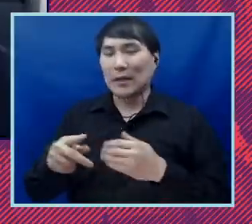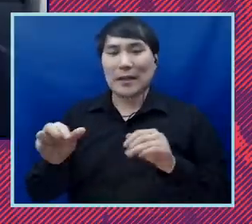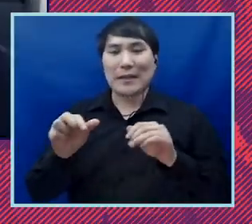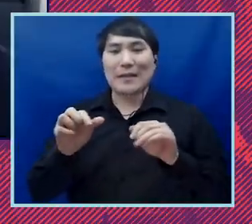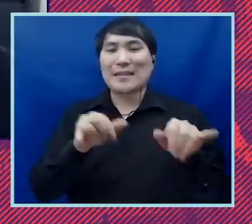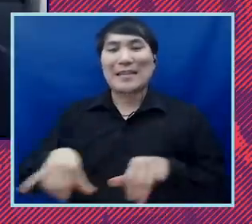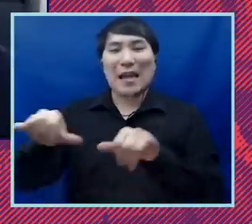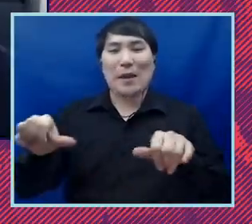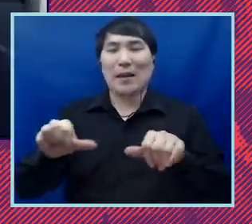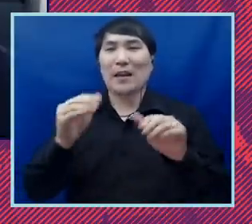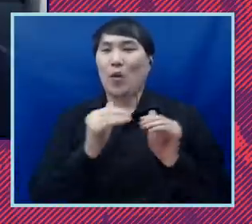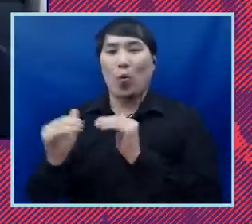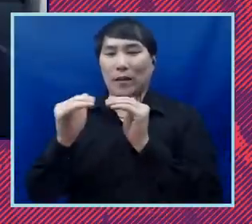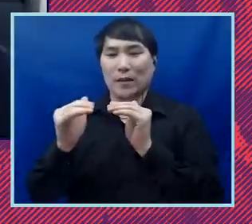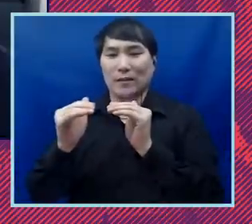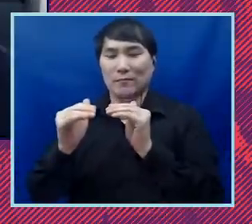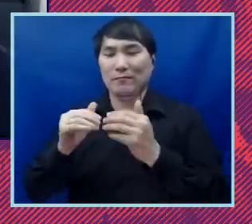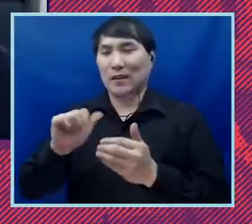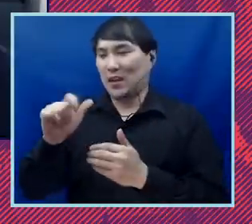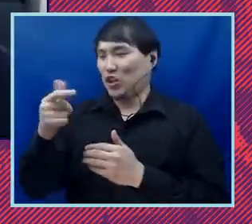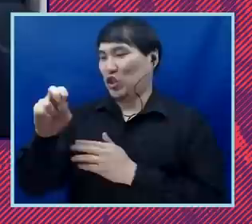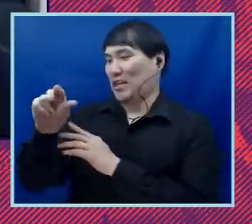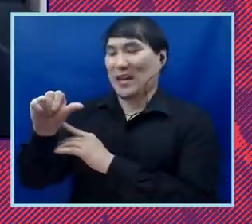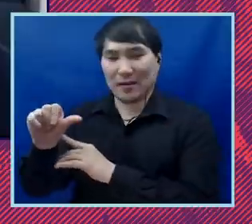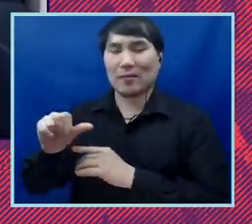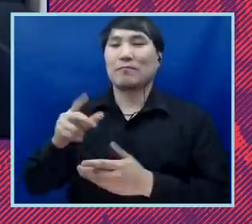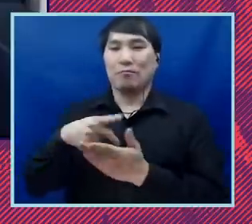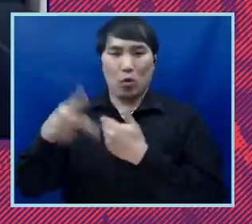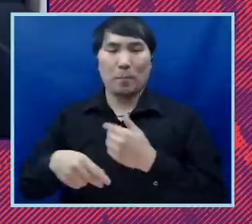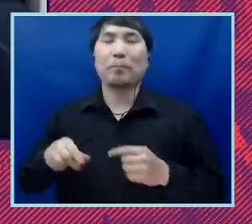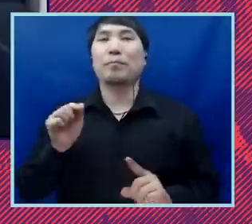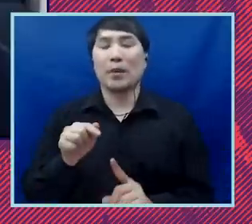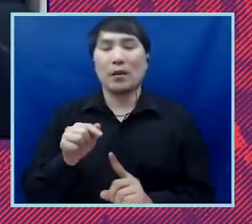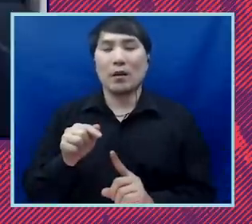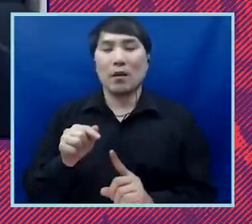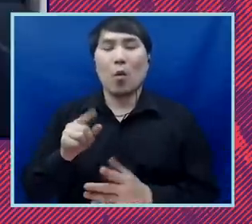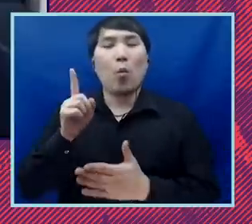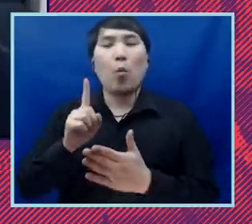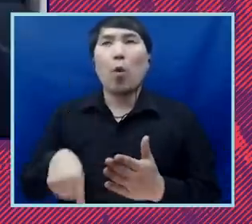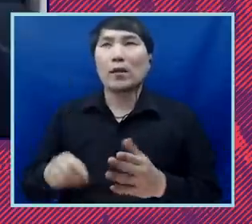agenda for the ACLU, help folks understand, you know, how we're thinking about the why,